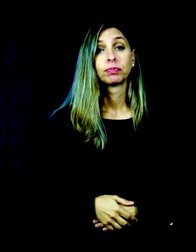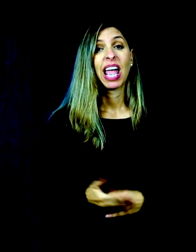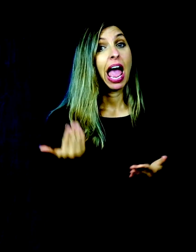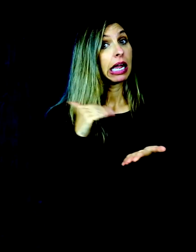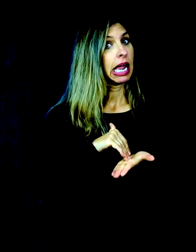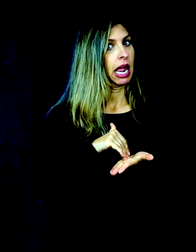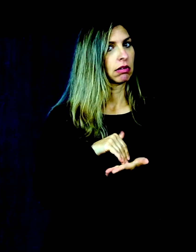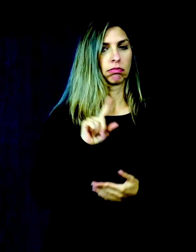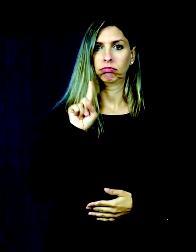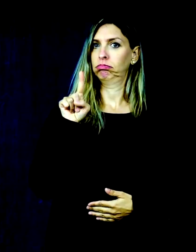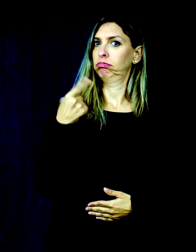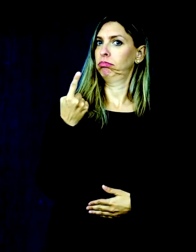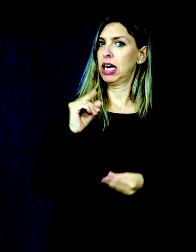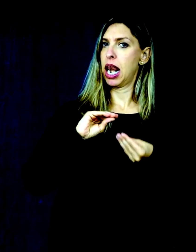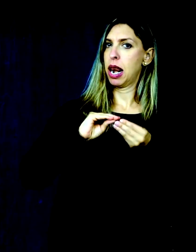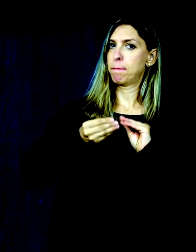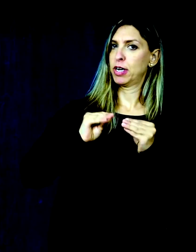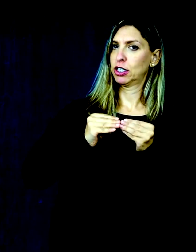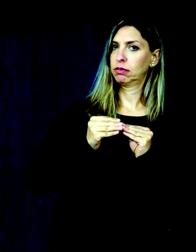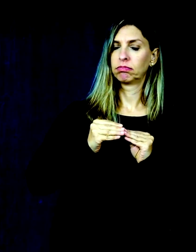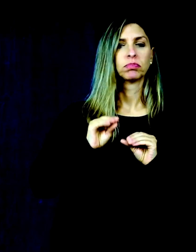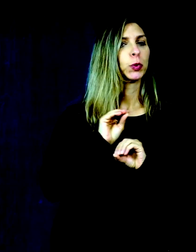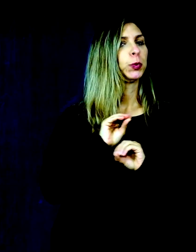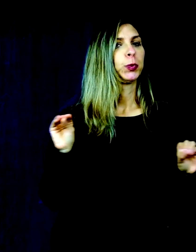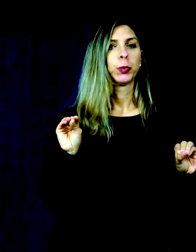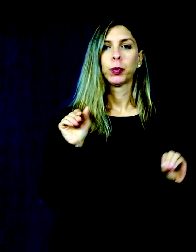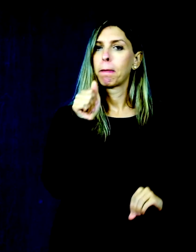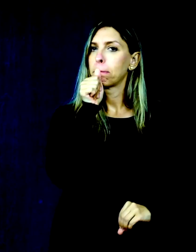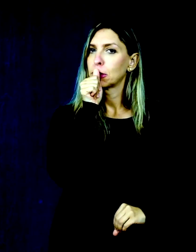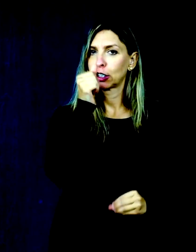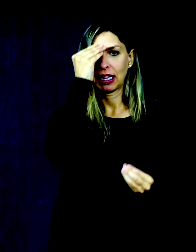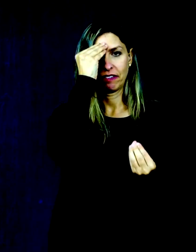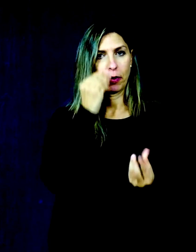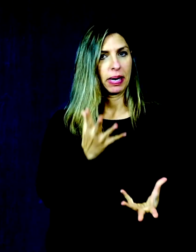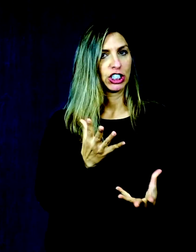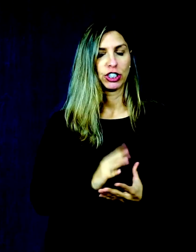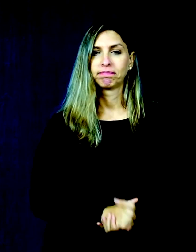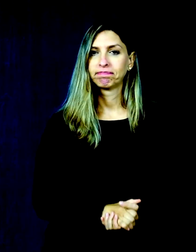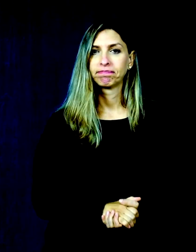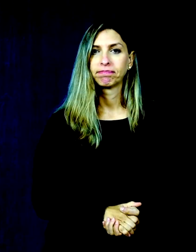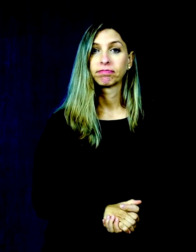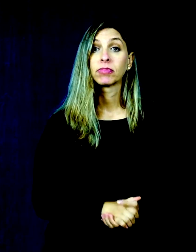(numbers only, no personal information).